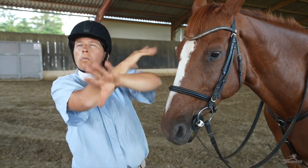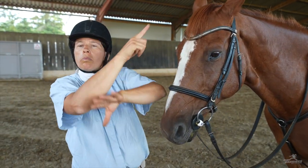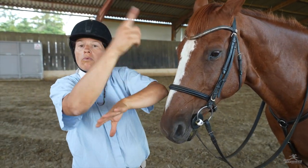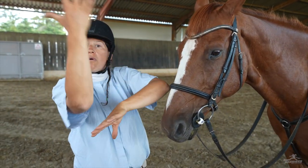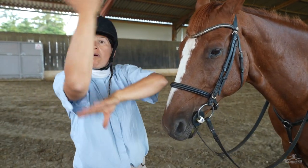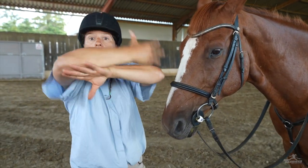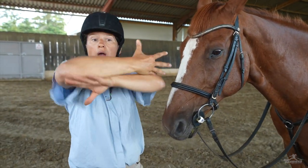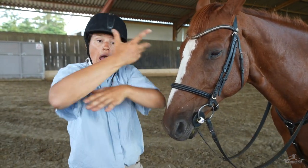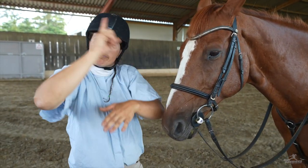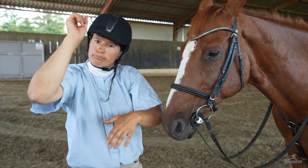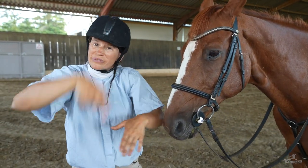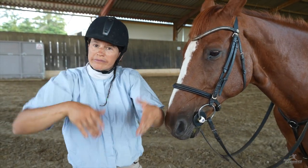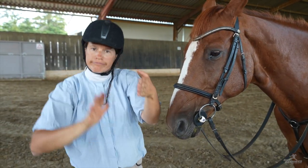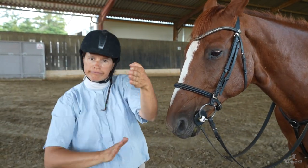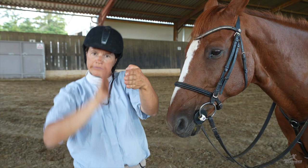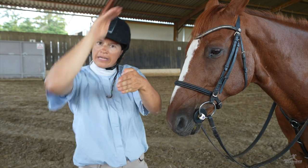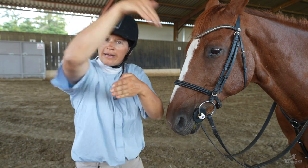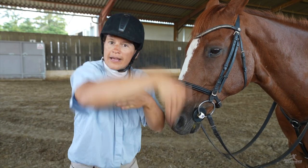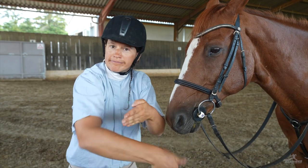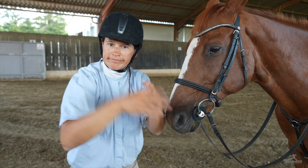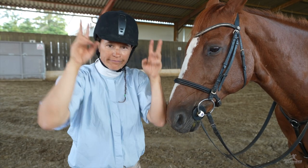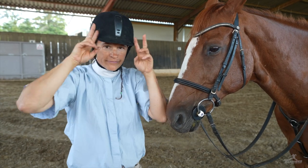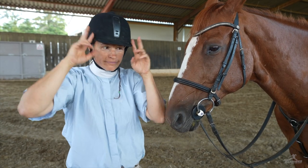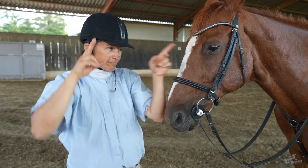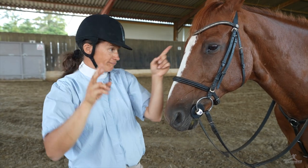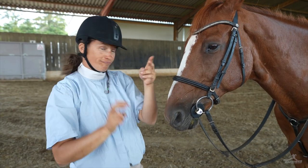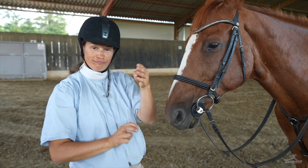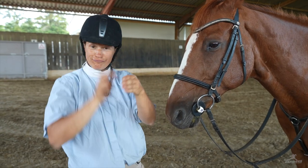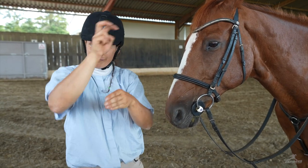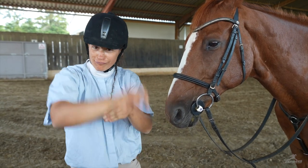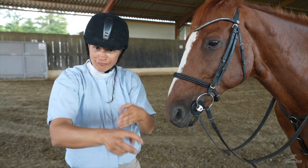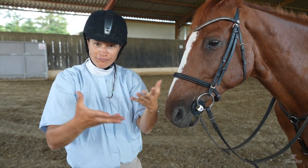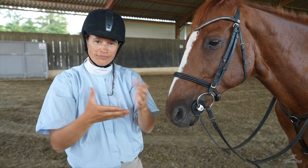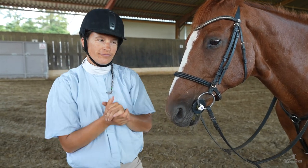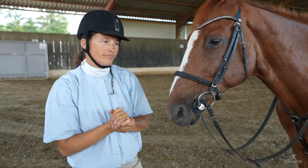other outdoor conditions.